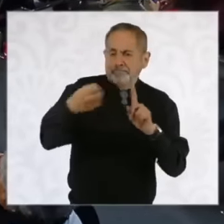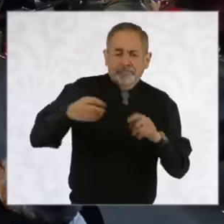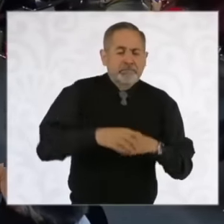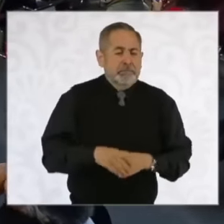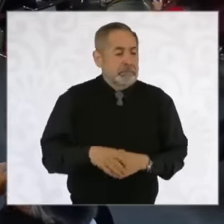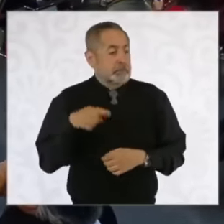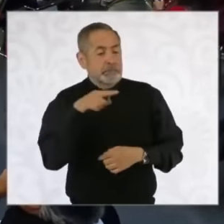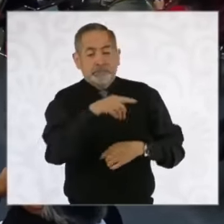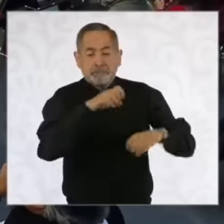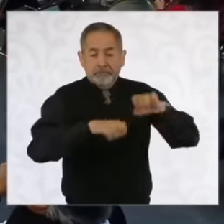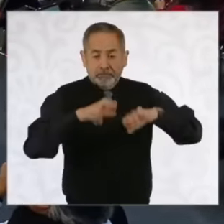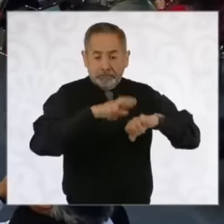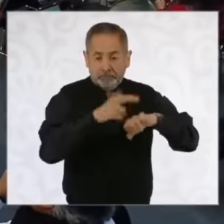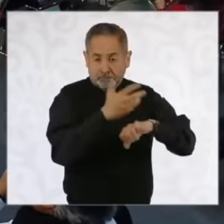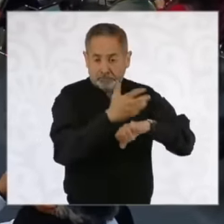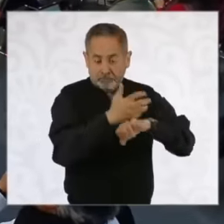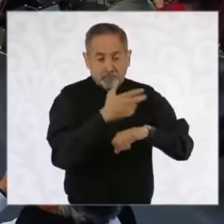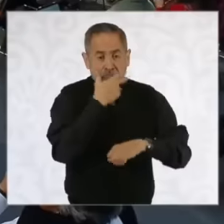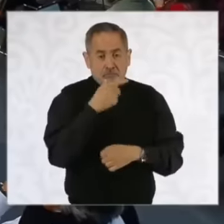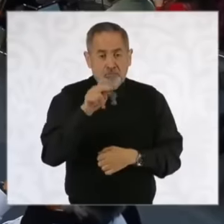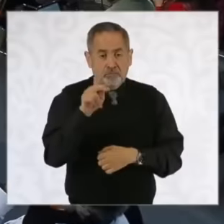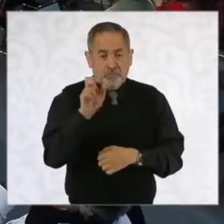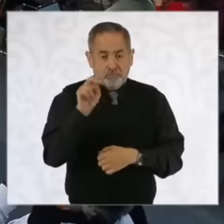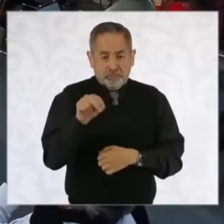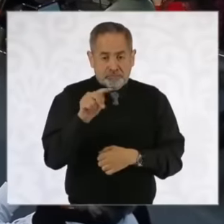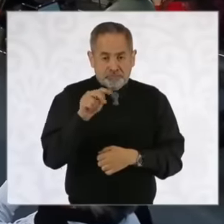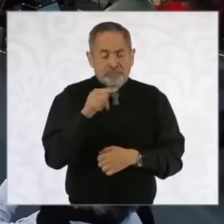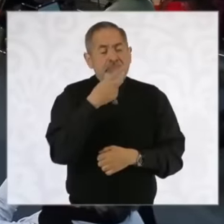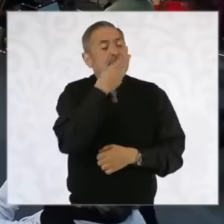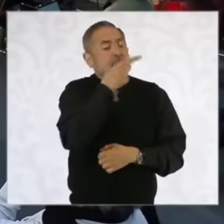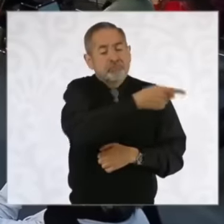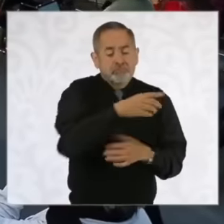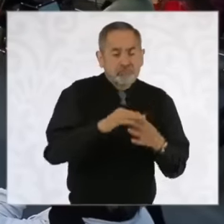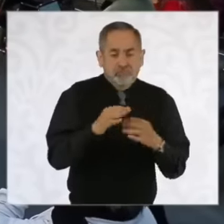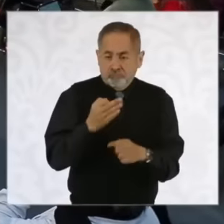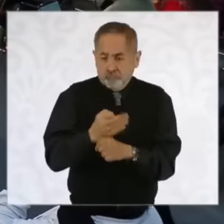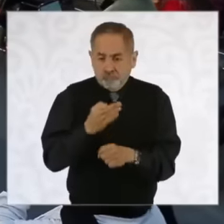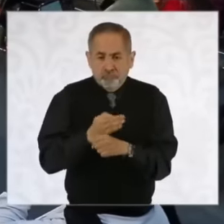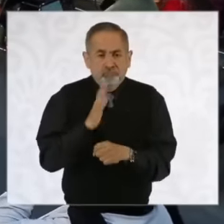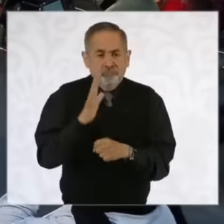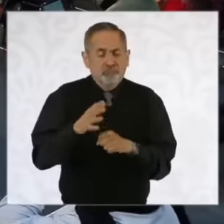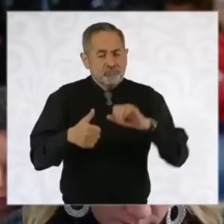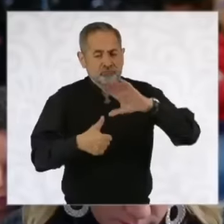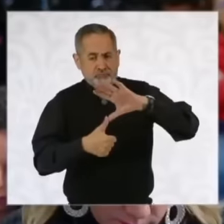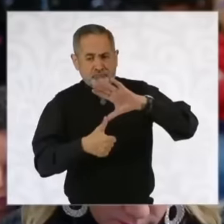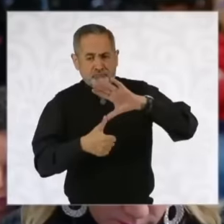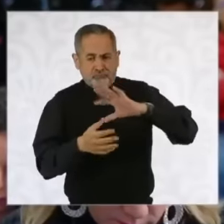Ken Salazar told me that it is the time of North America and obviously this